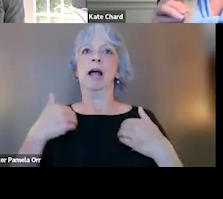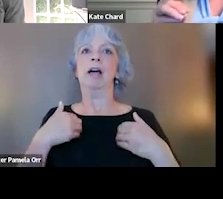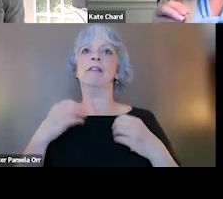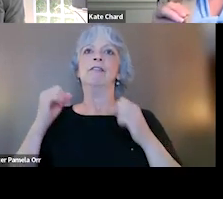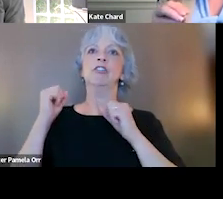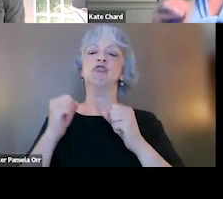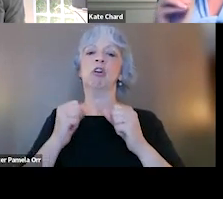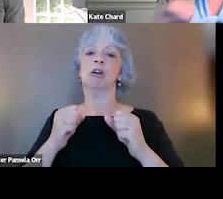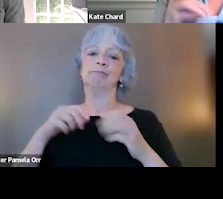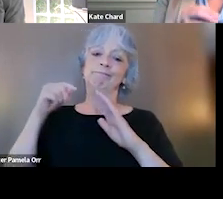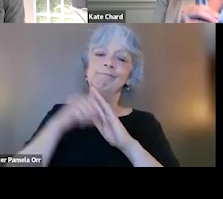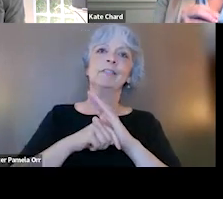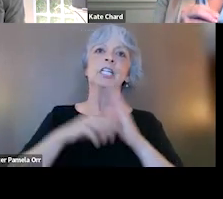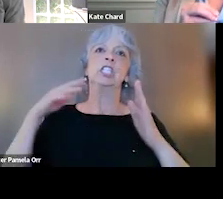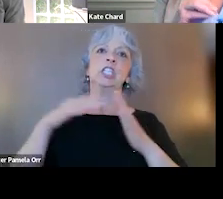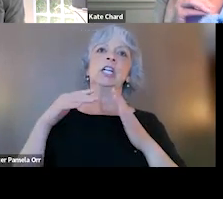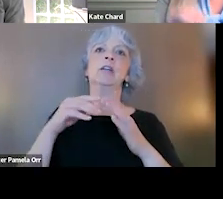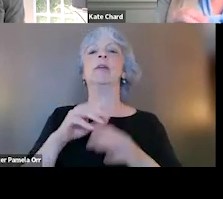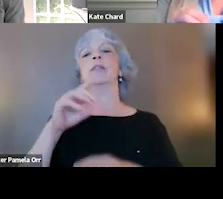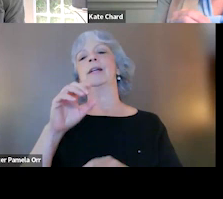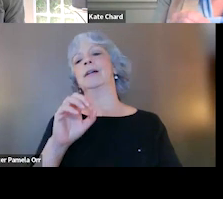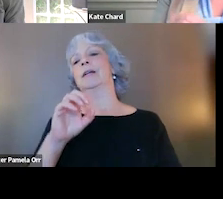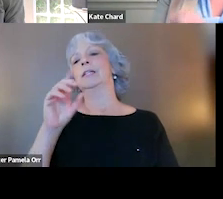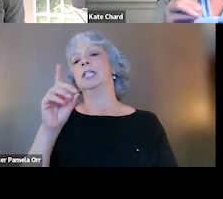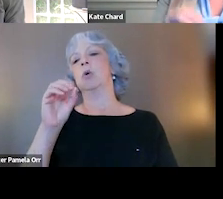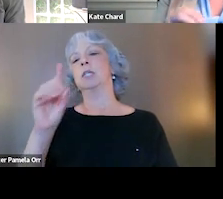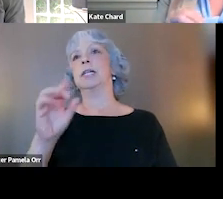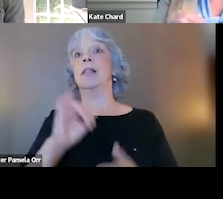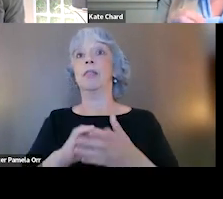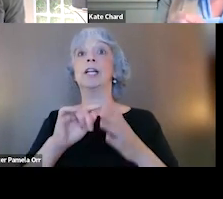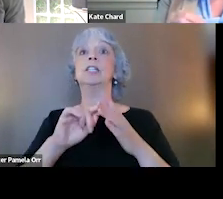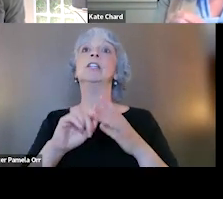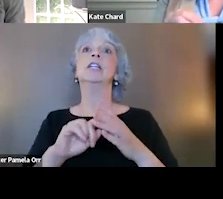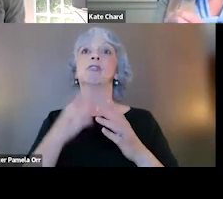done in the VA DOD. That study has launched and is actually being done right now,